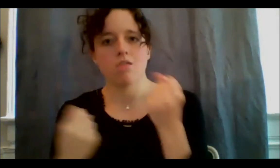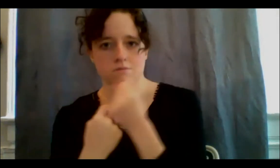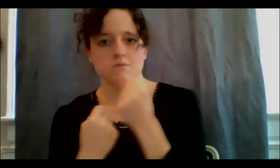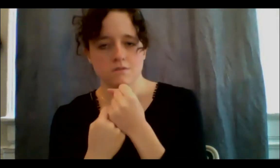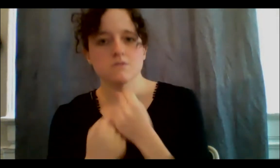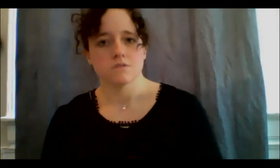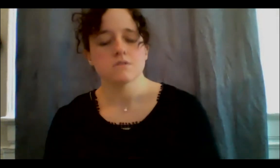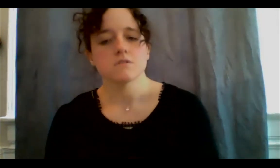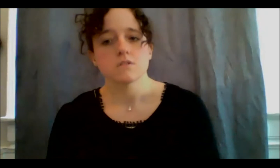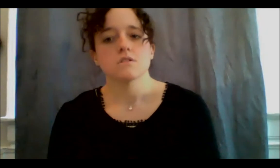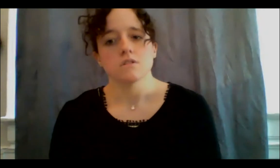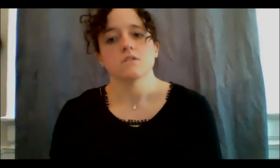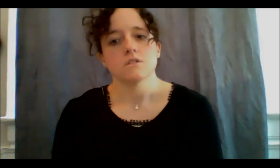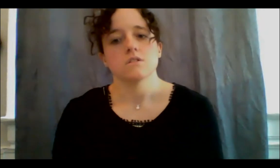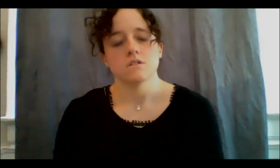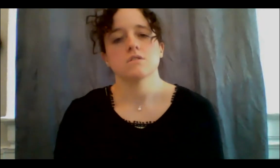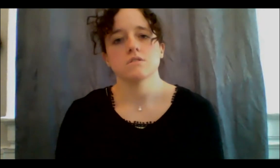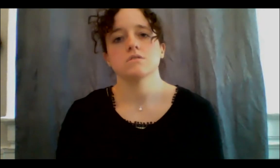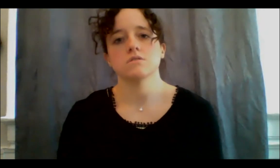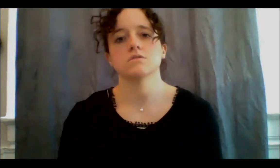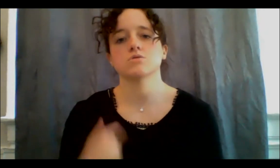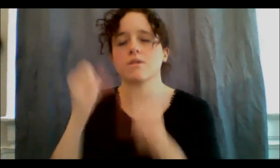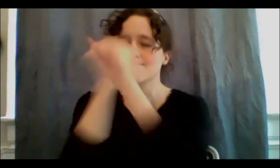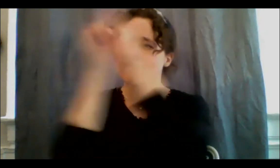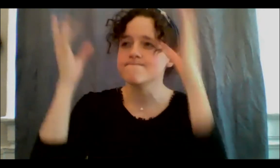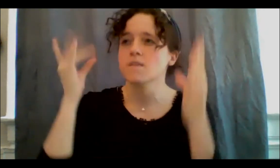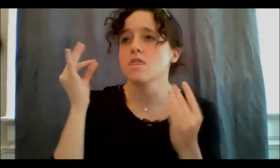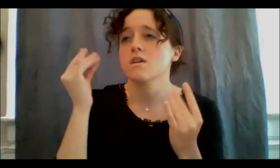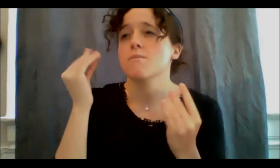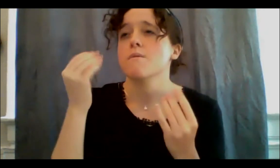all the many thousands upon thousands of Indigenous people and people of colour